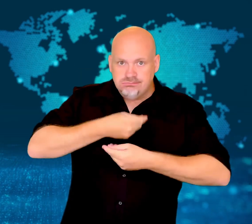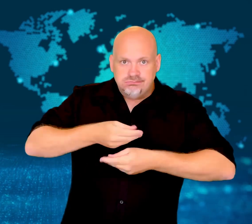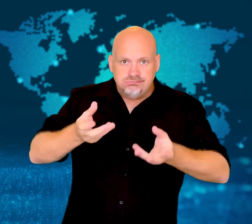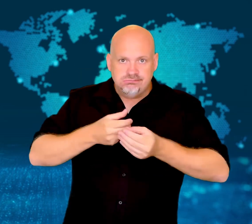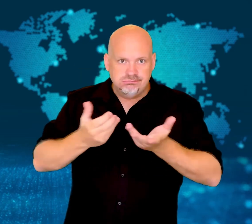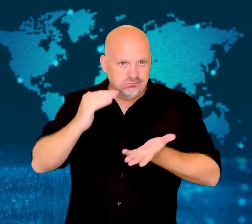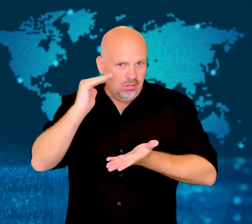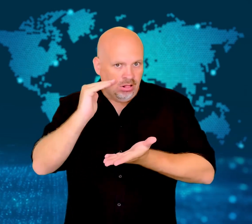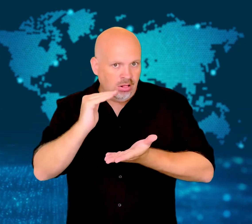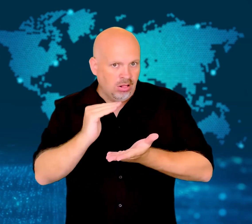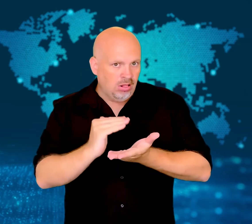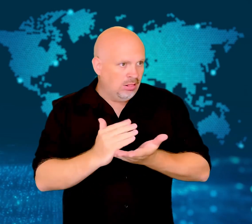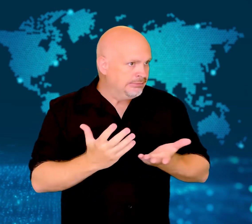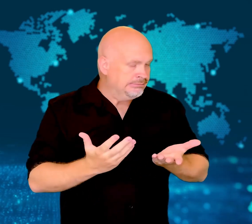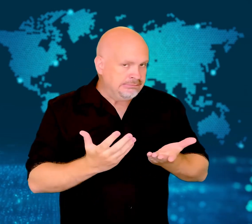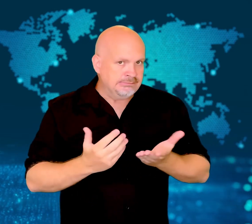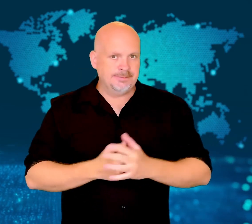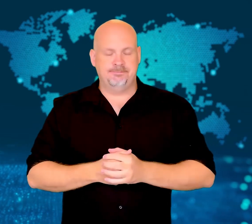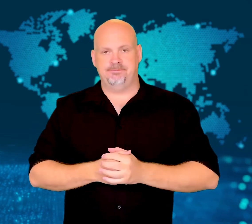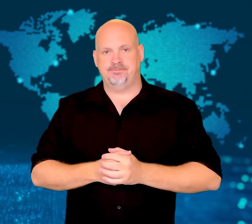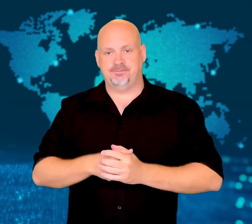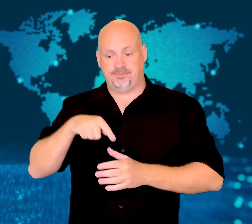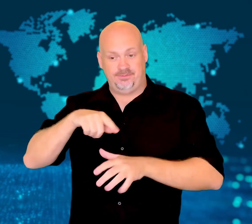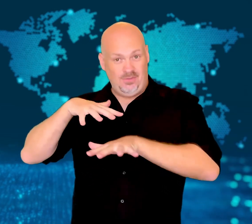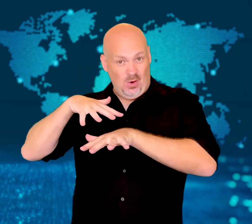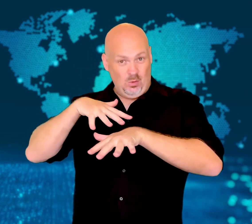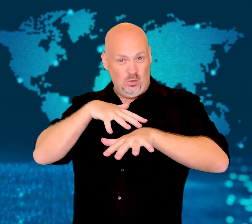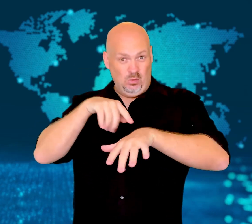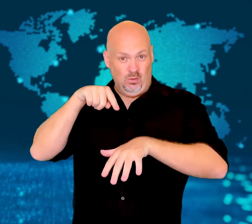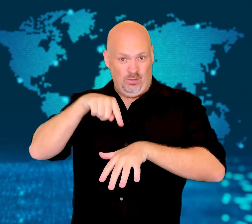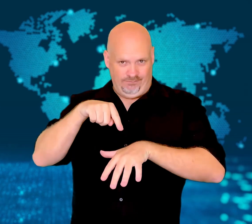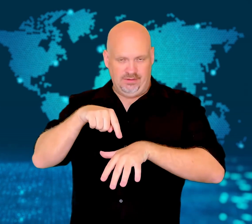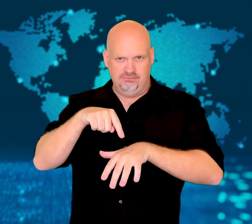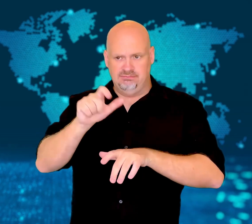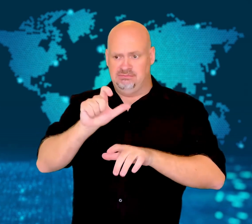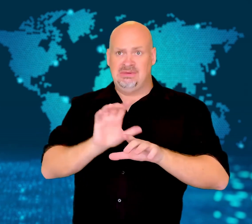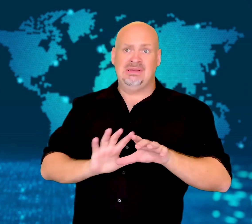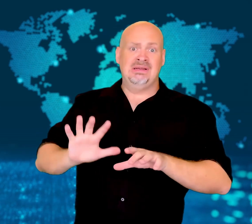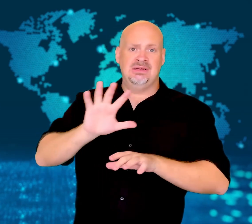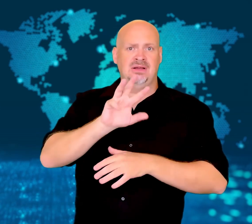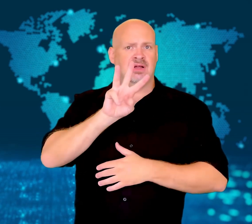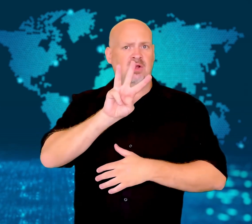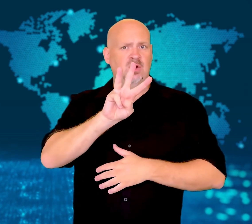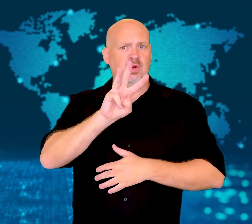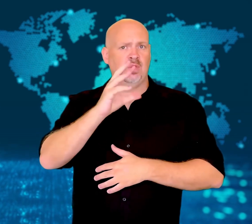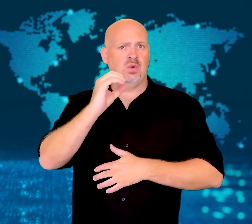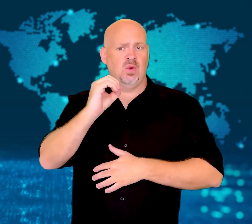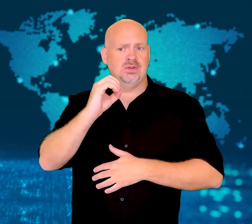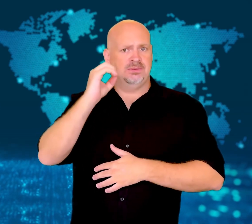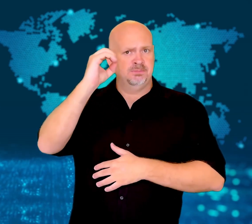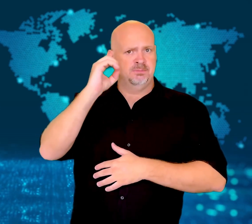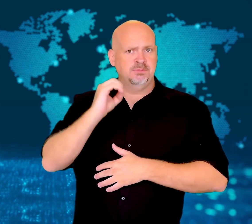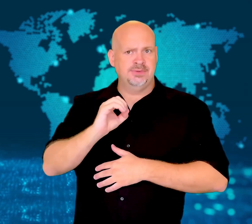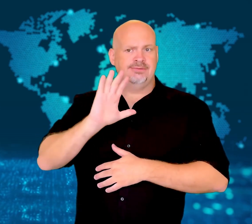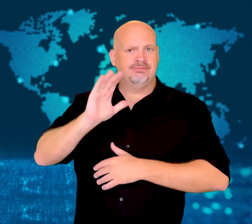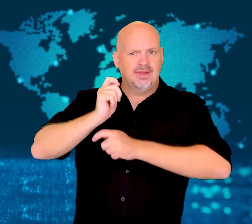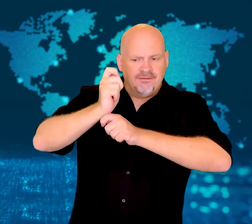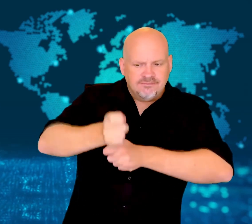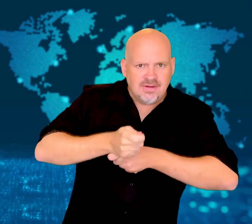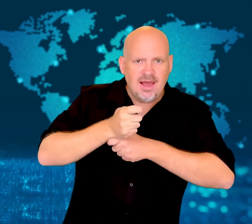The farmers are worried about not having enough water and grain